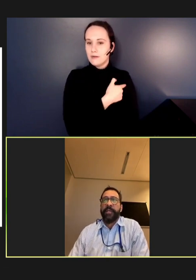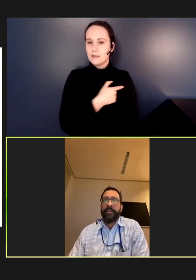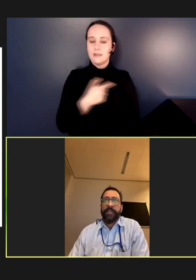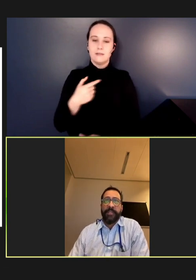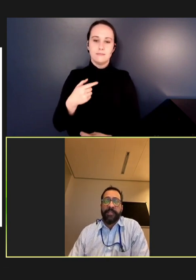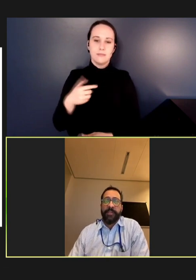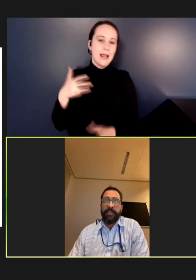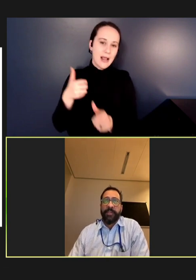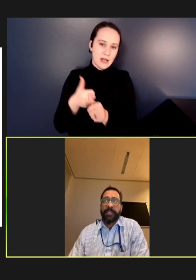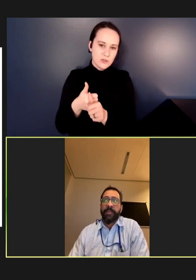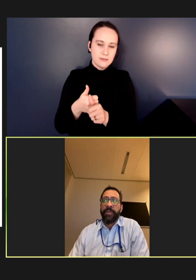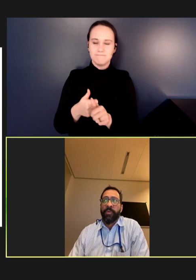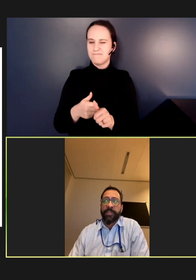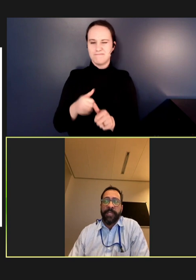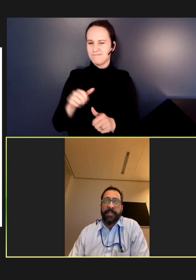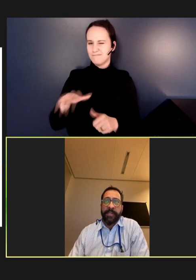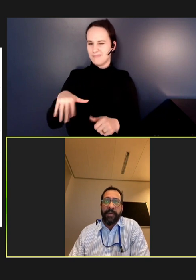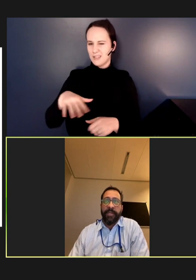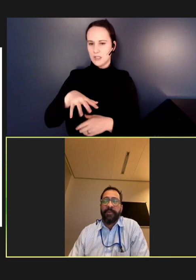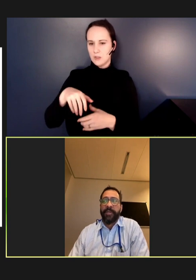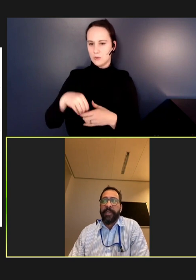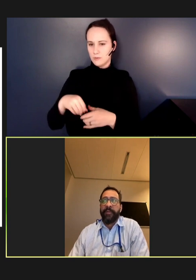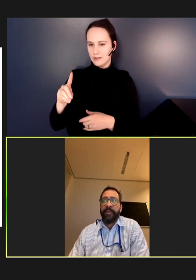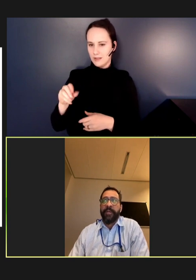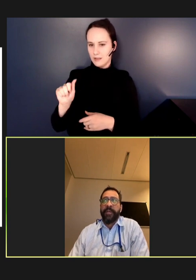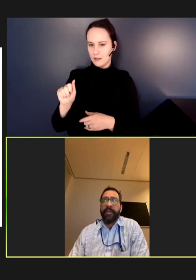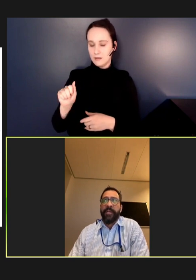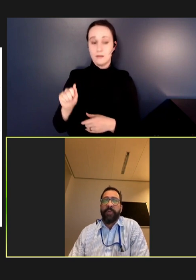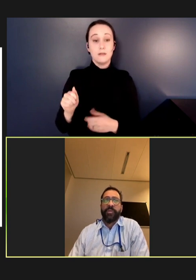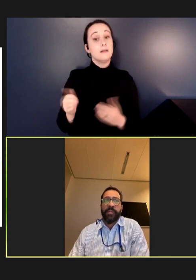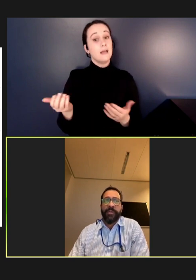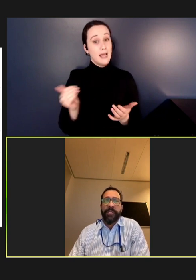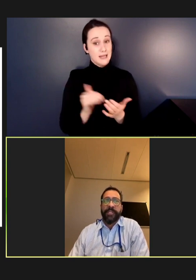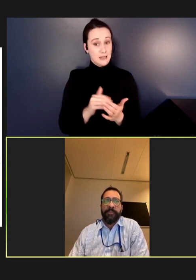So, this is to some degree worst case scenario. And in most countries, some of